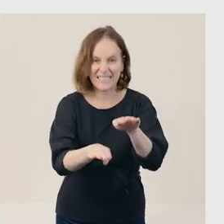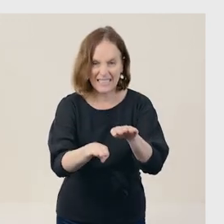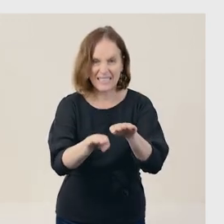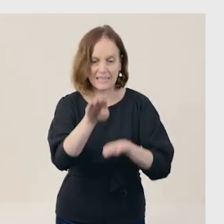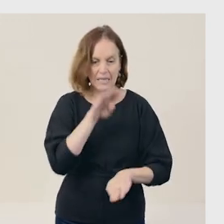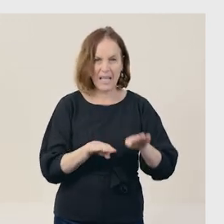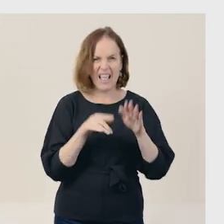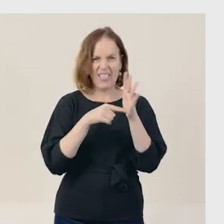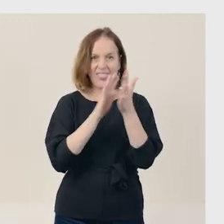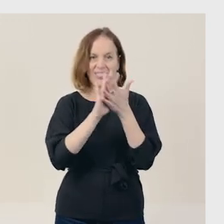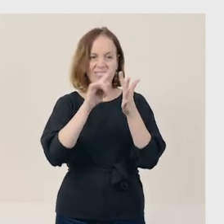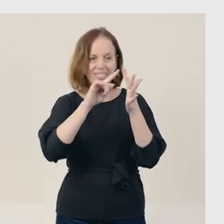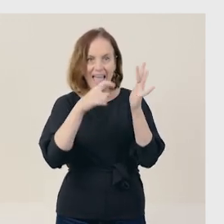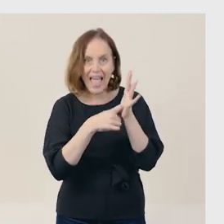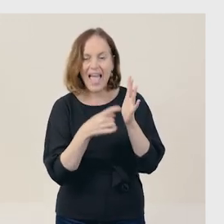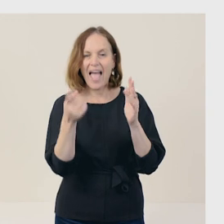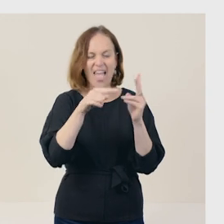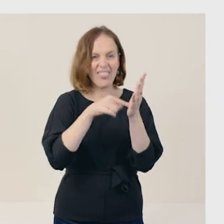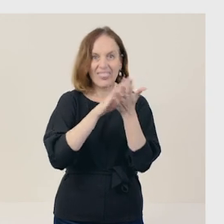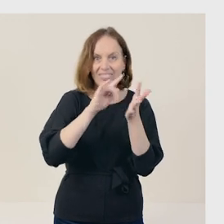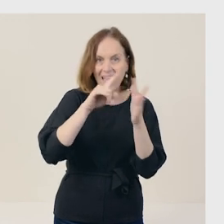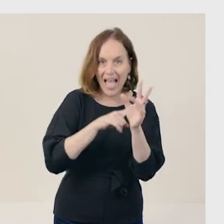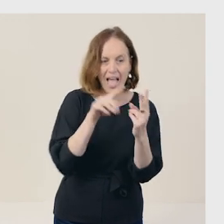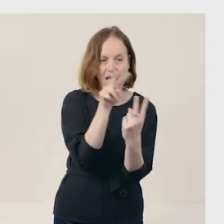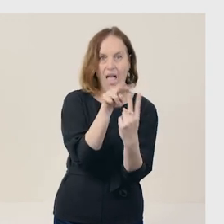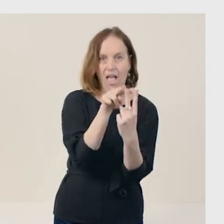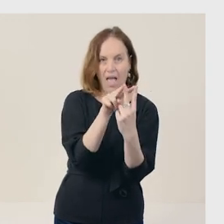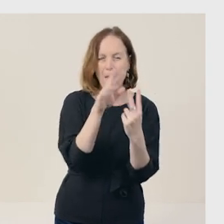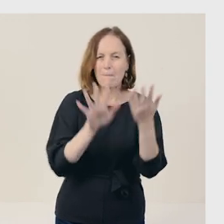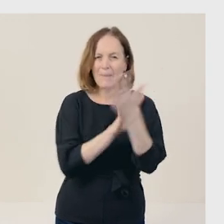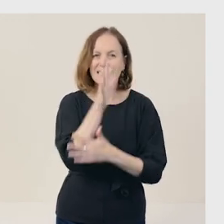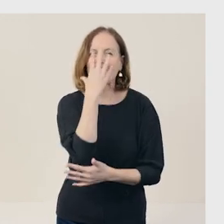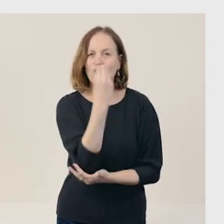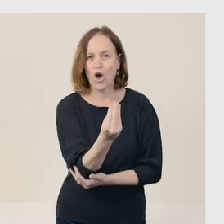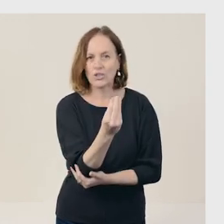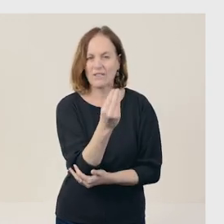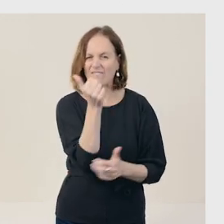'they' and 'their' are pronouns, and they refer to the noun 'foxes'.